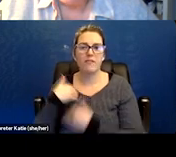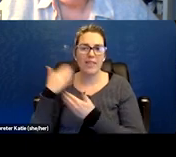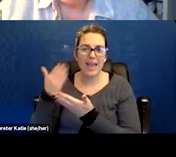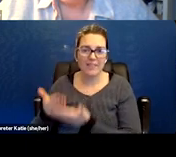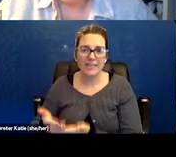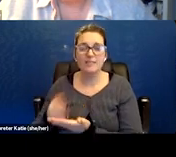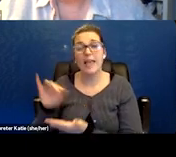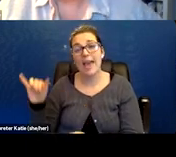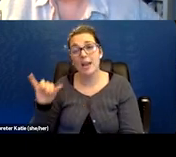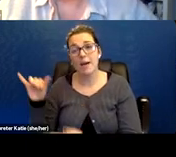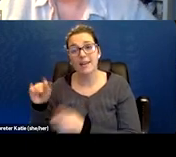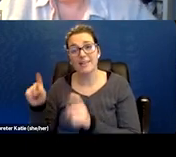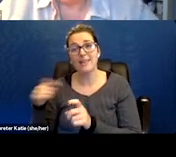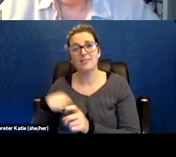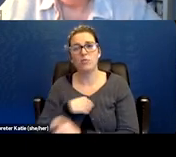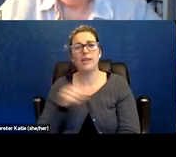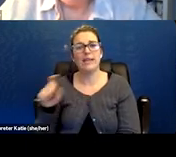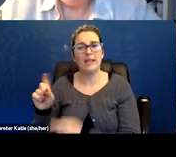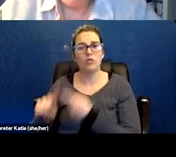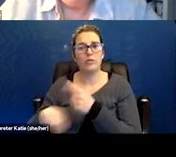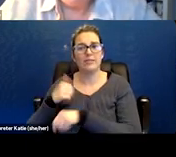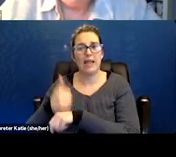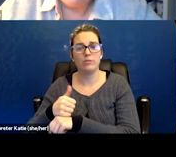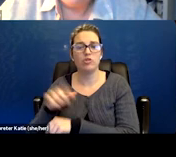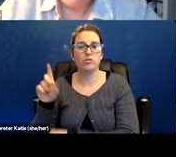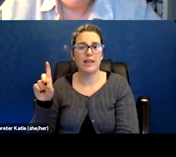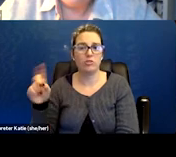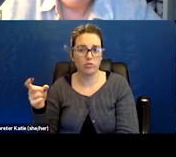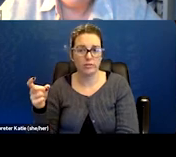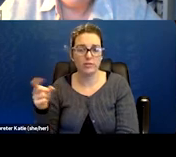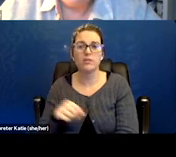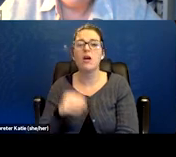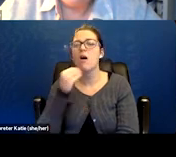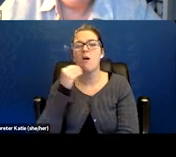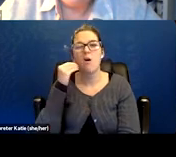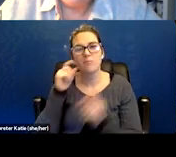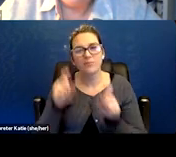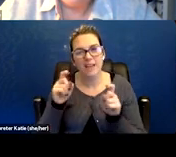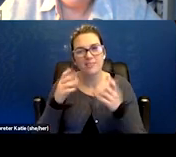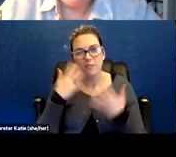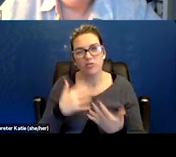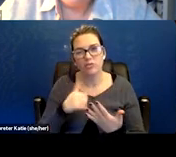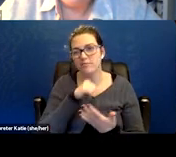that we need to establish C diagnosis. You know, a home test unfortunately really won't do it.